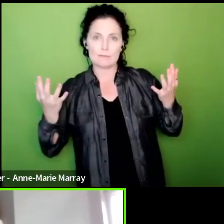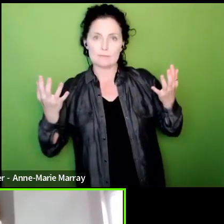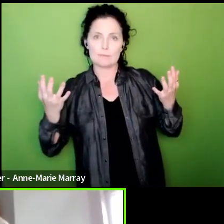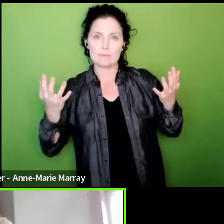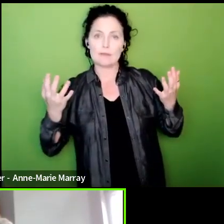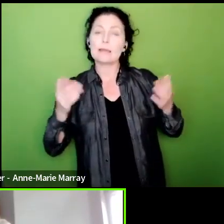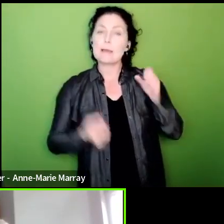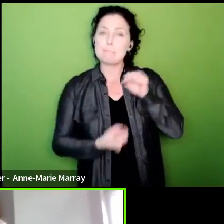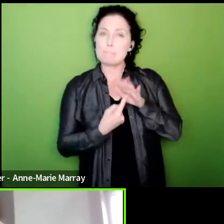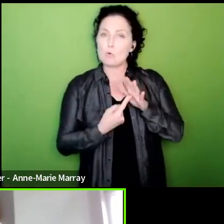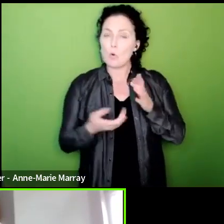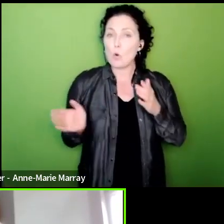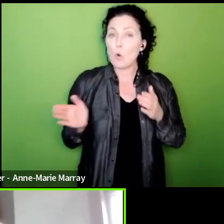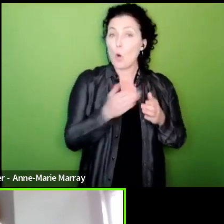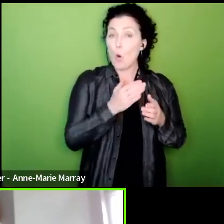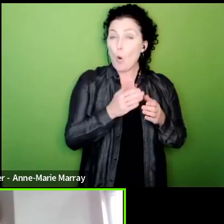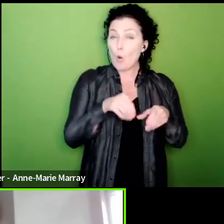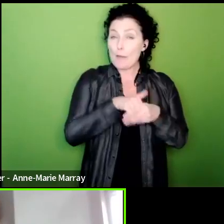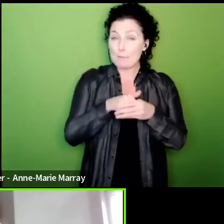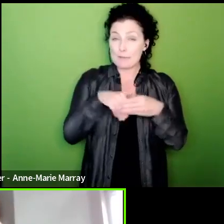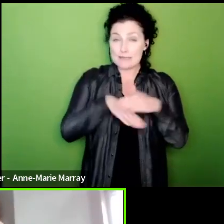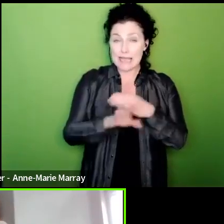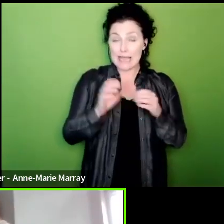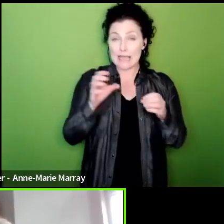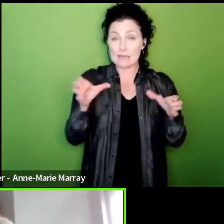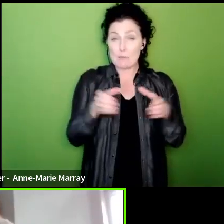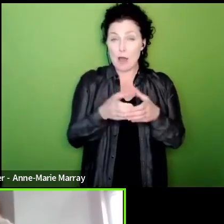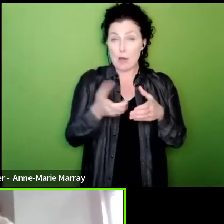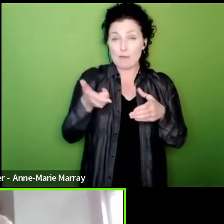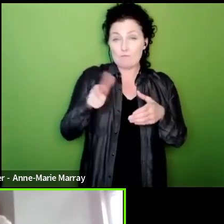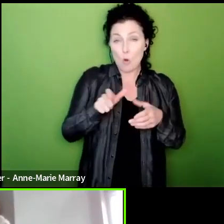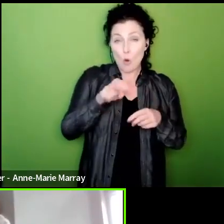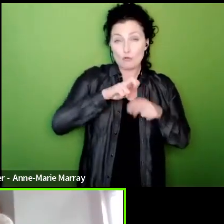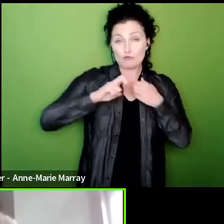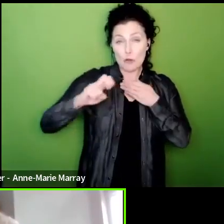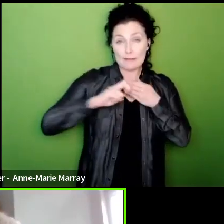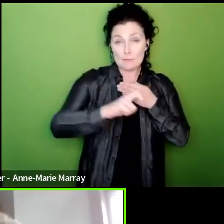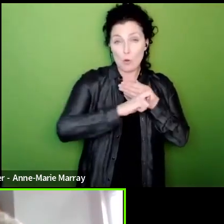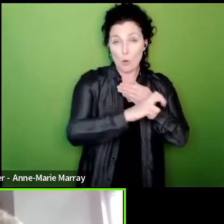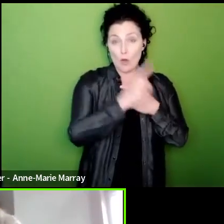members in the Department for Transport who can have an effect on the running of our transport